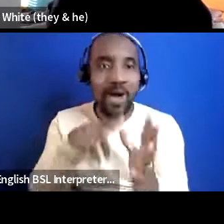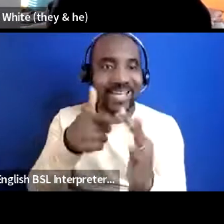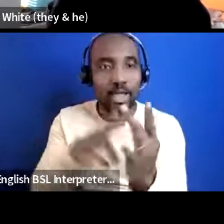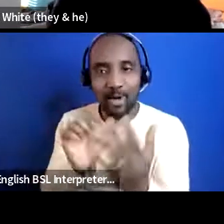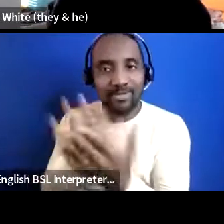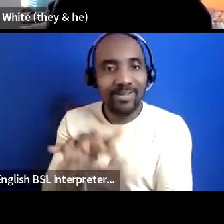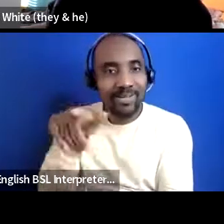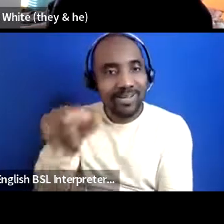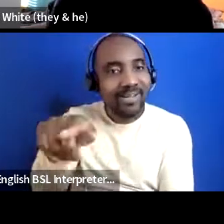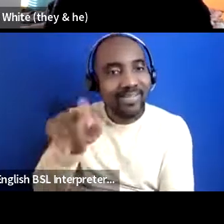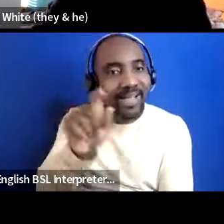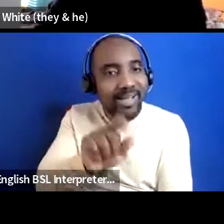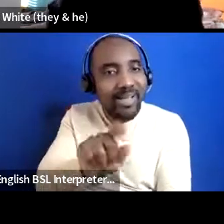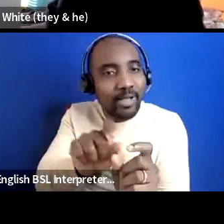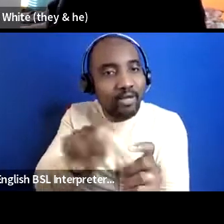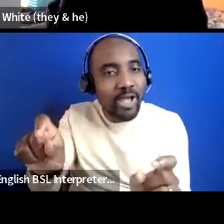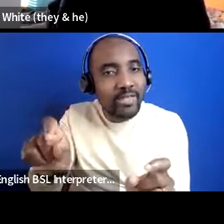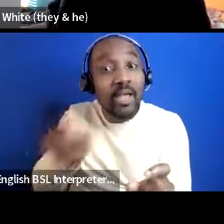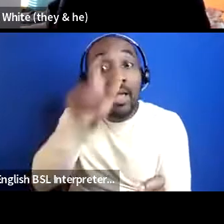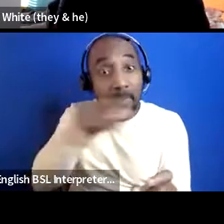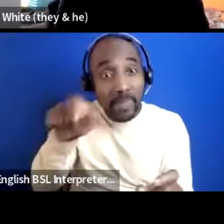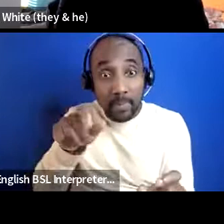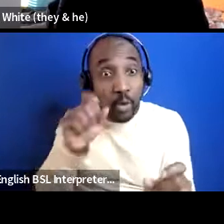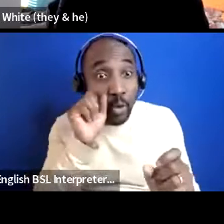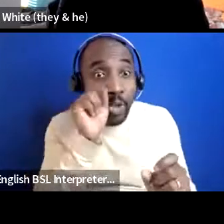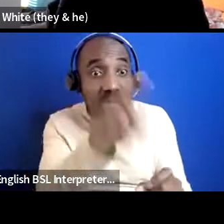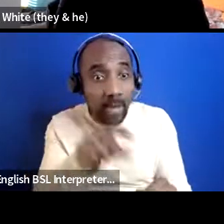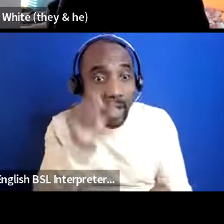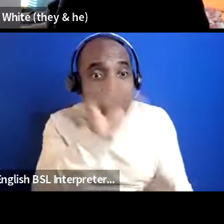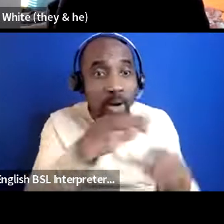those people will see your email and you email them 10 times and they might end up coming to your